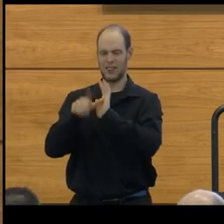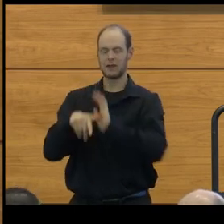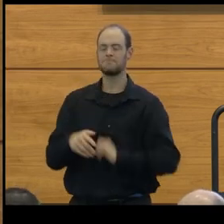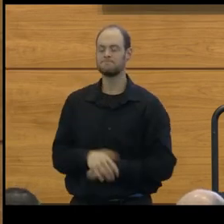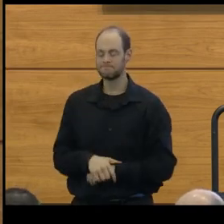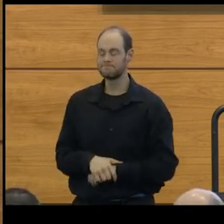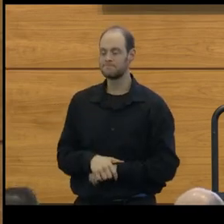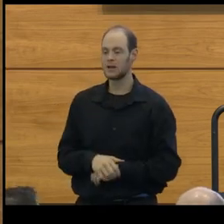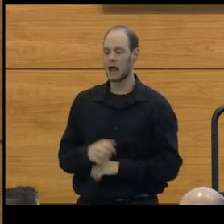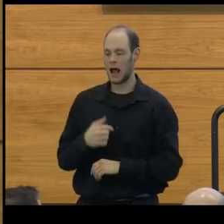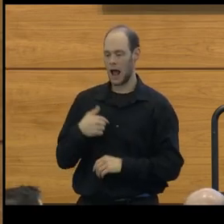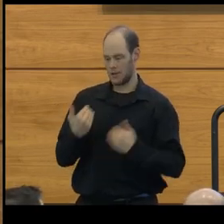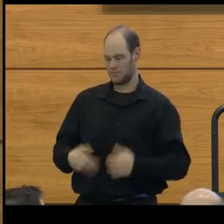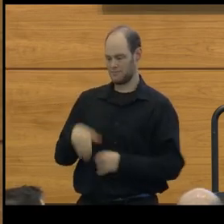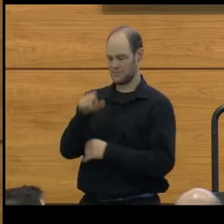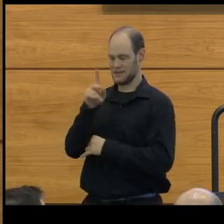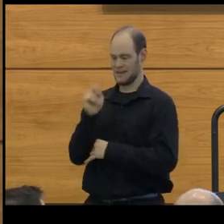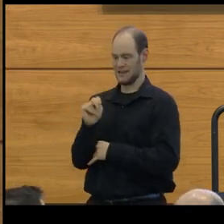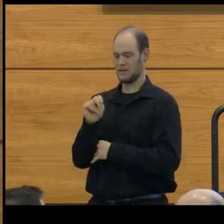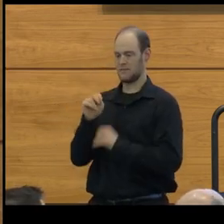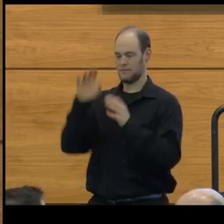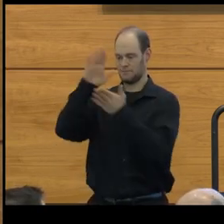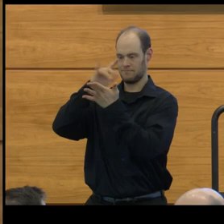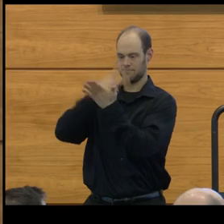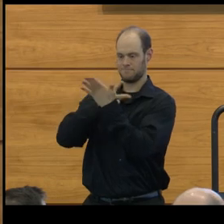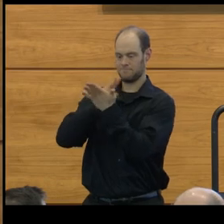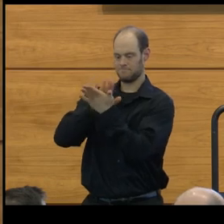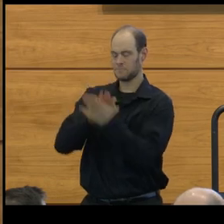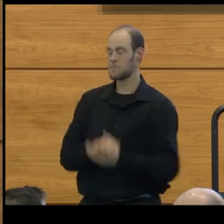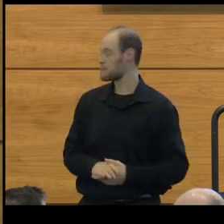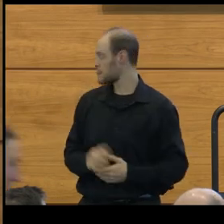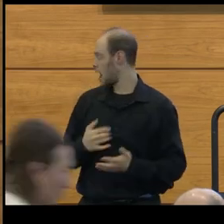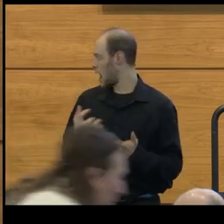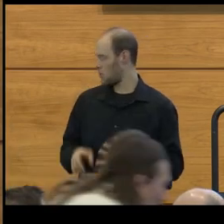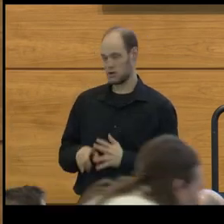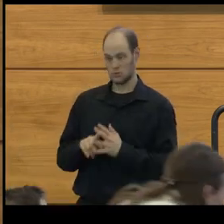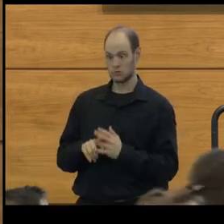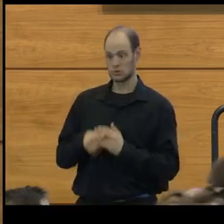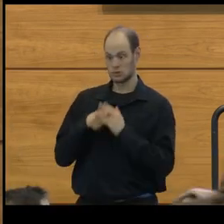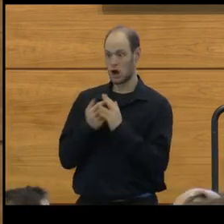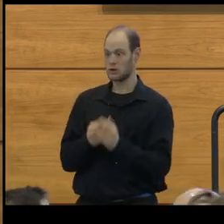I'm Mike Solomon, the Dean of the graduate school. I would like to begin by sharing with you the history